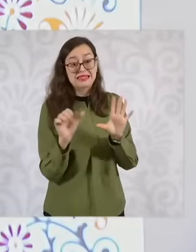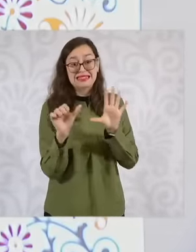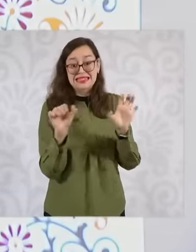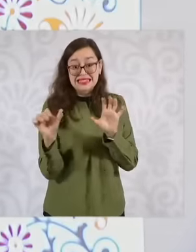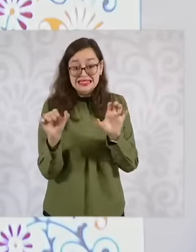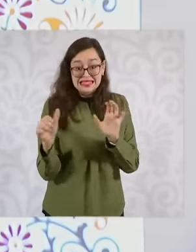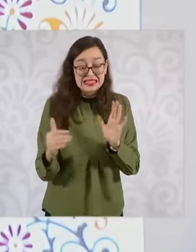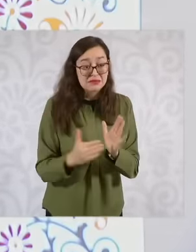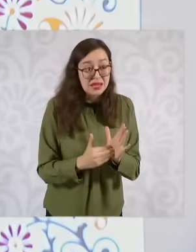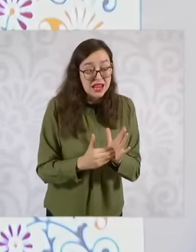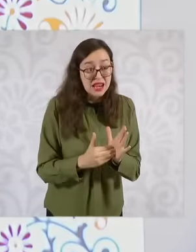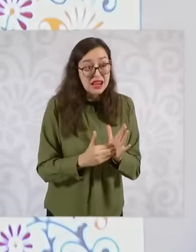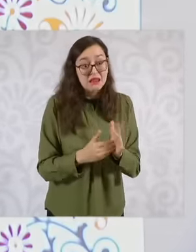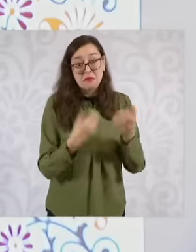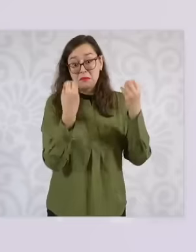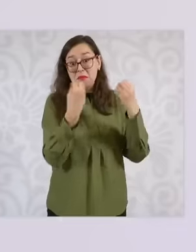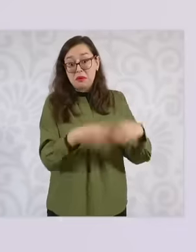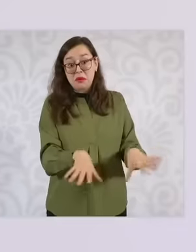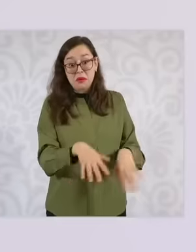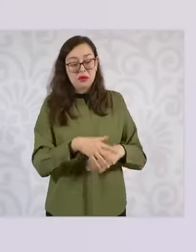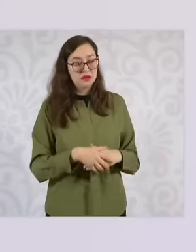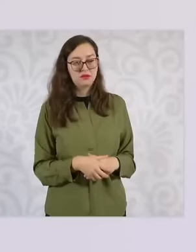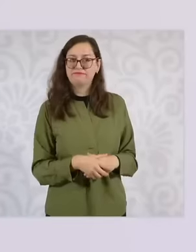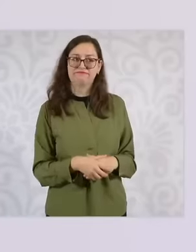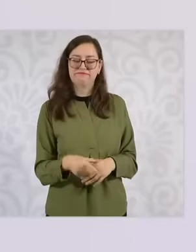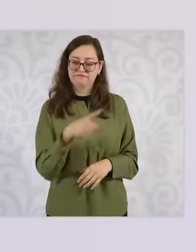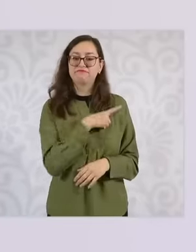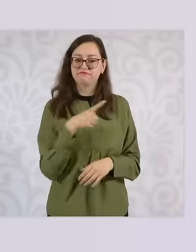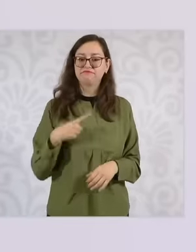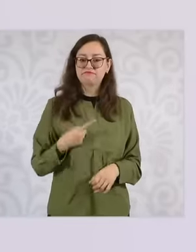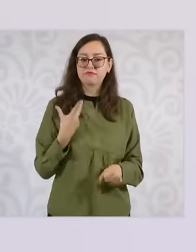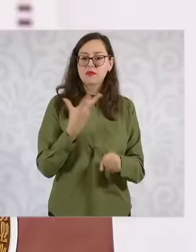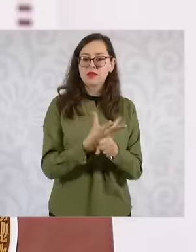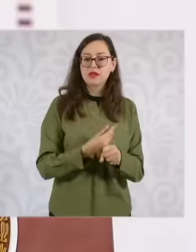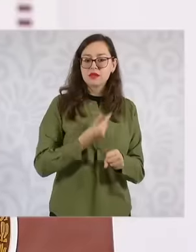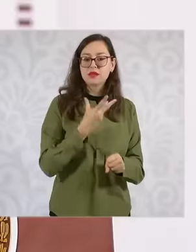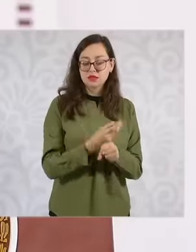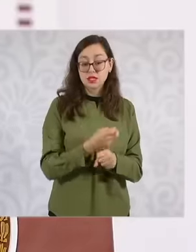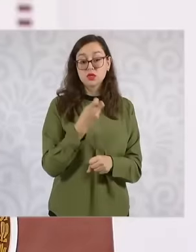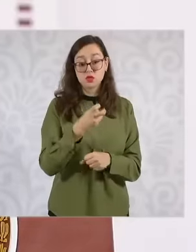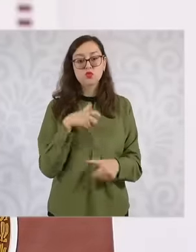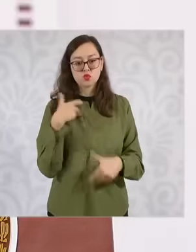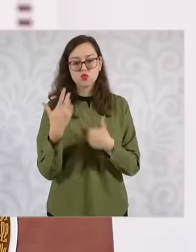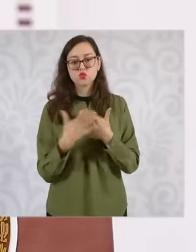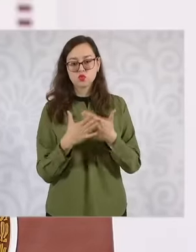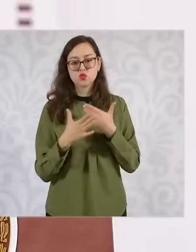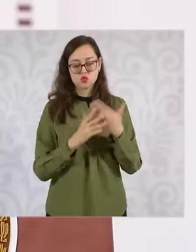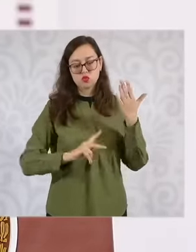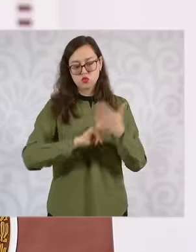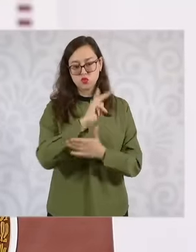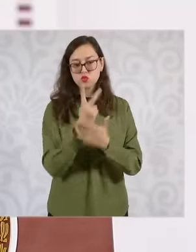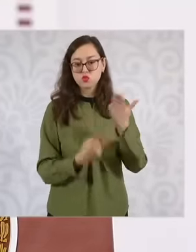homes we are going to present because etna Octavio are working on it eh but this program